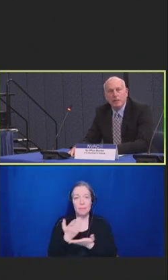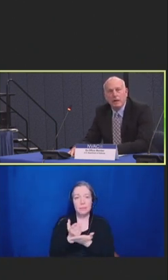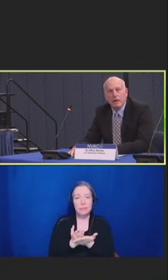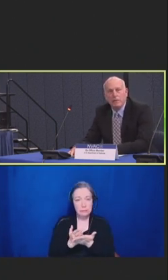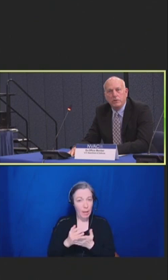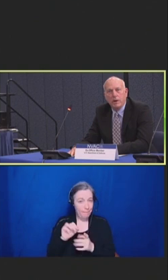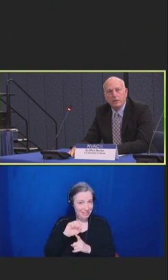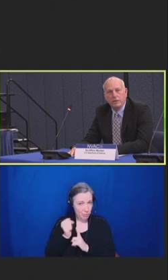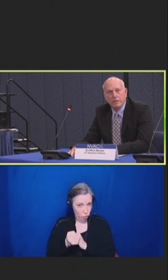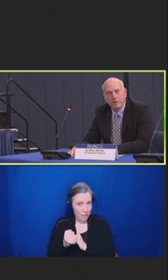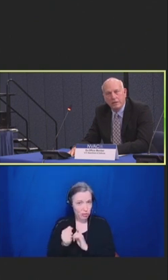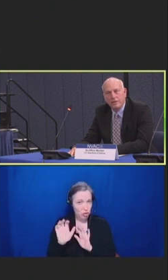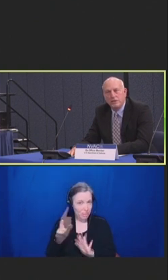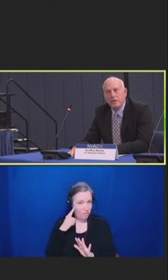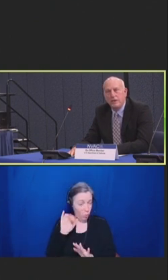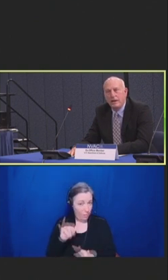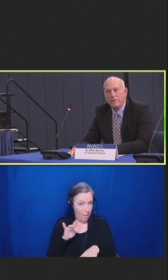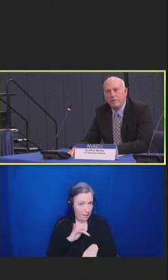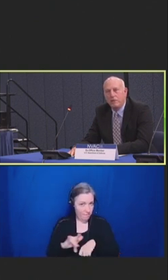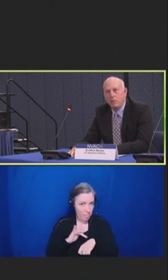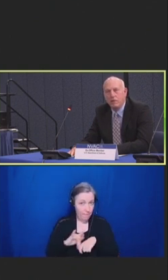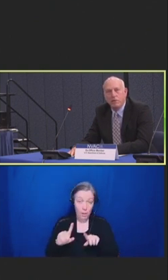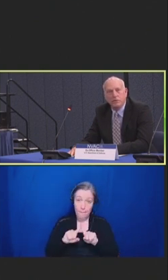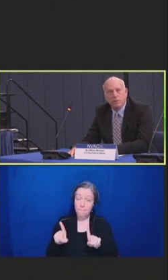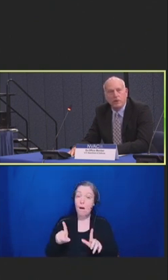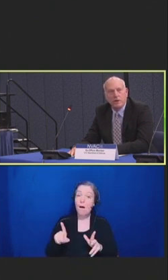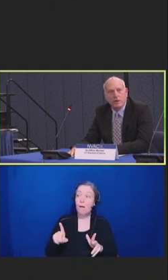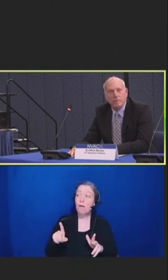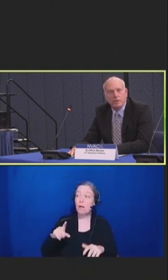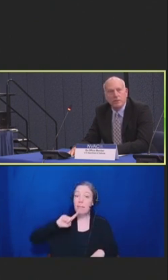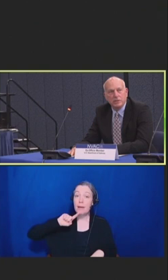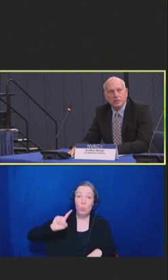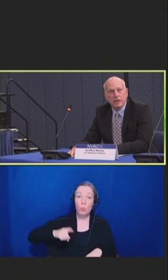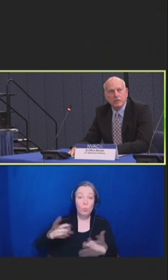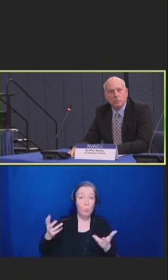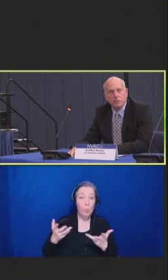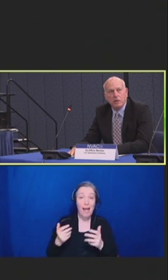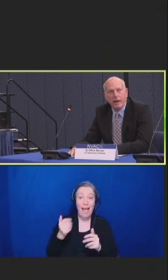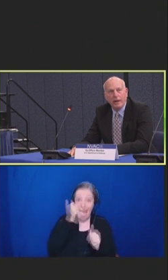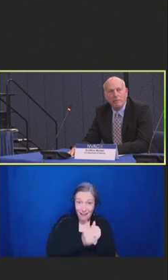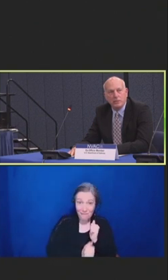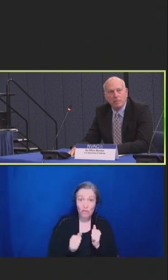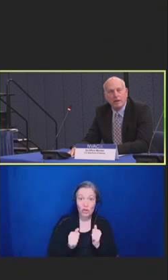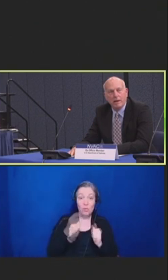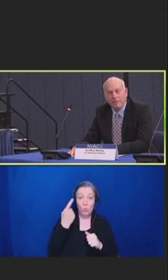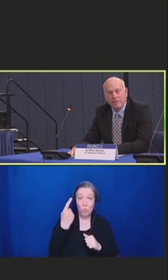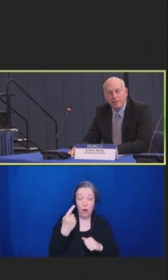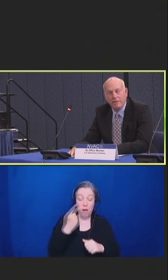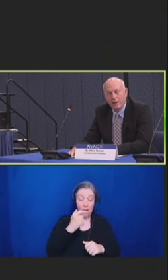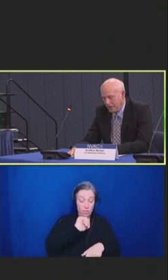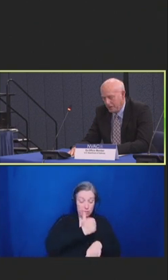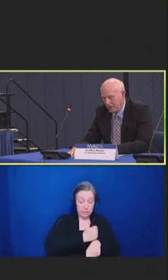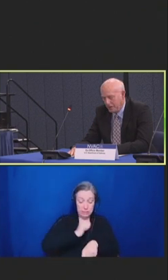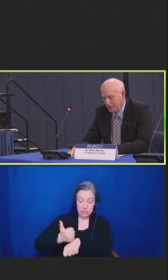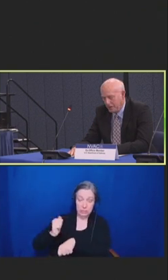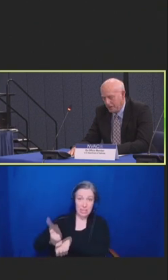The directive is that every one of those 400 immunization sites will have a supply of vaccines to give.